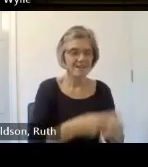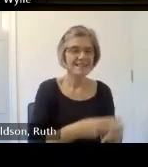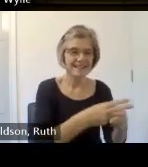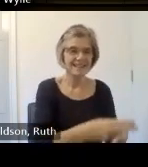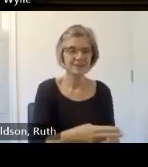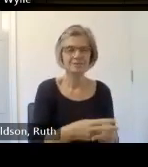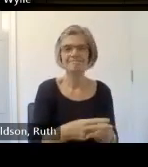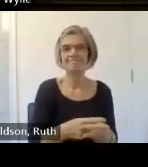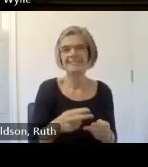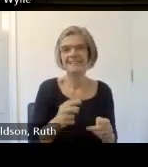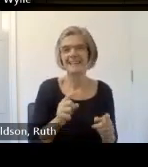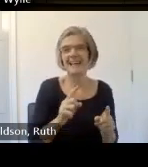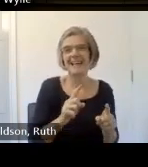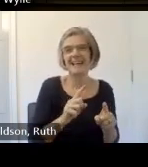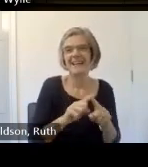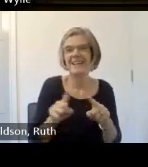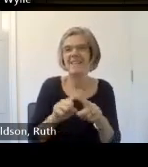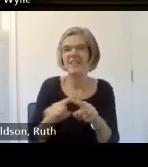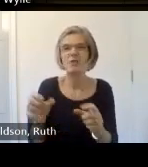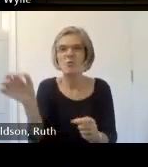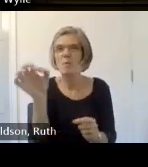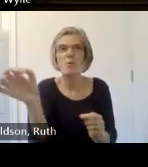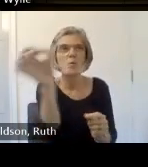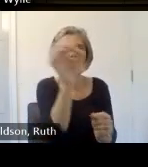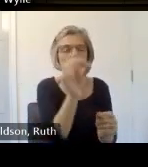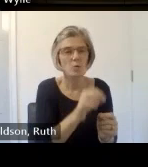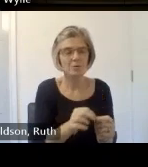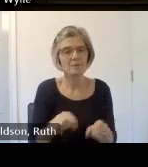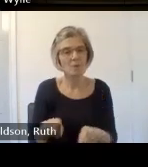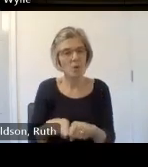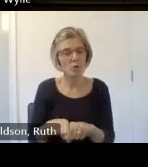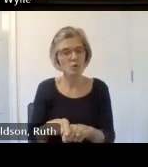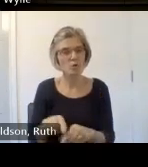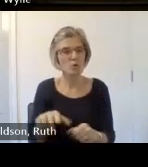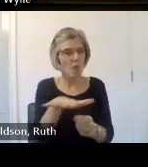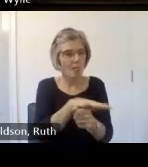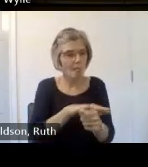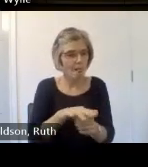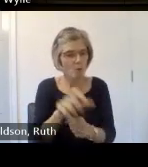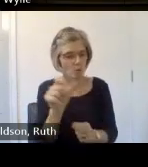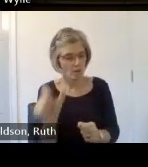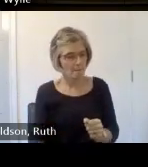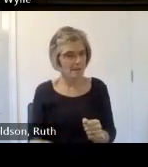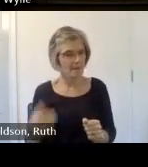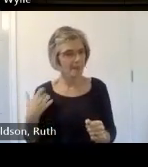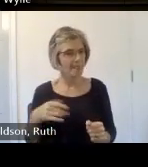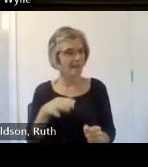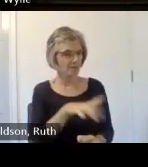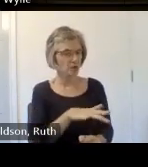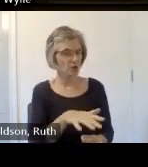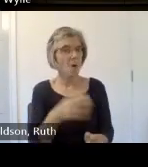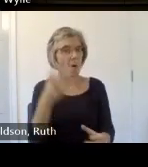places as well as helping locals learn more about their own areas uh can I get the next slide